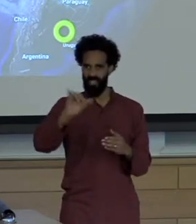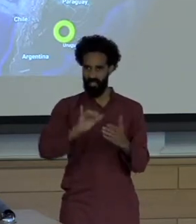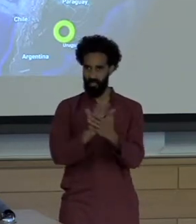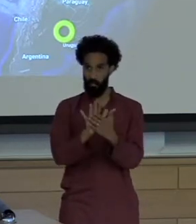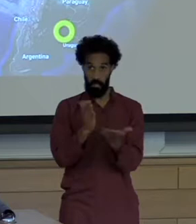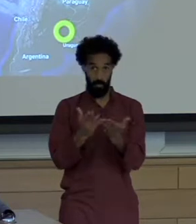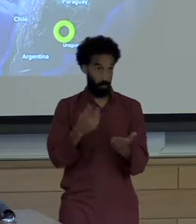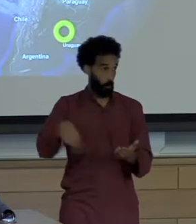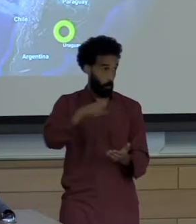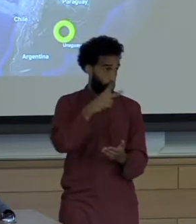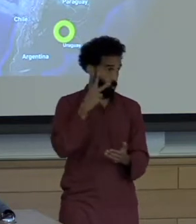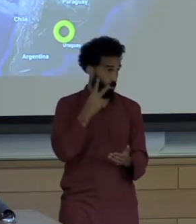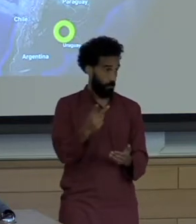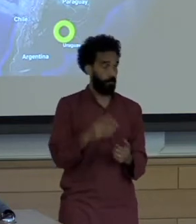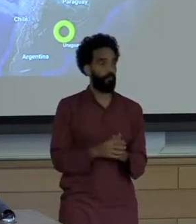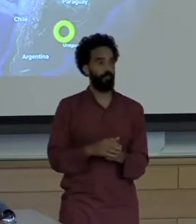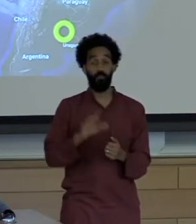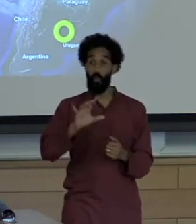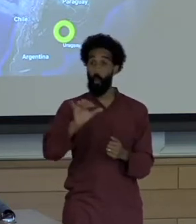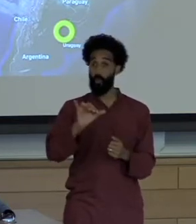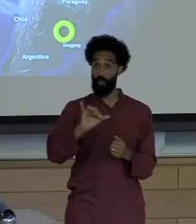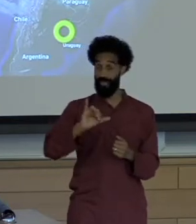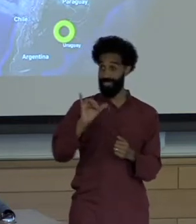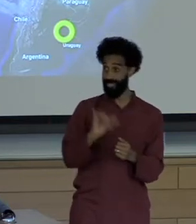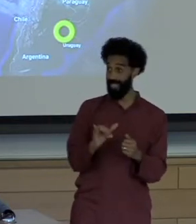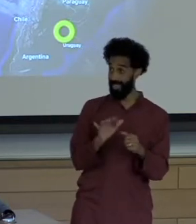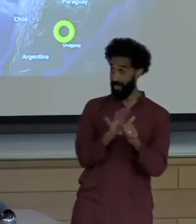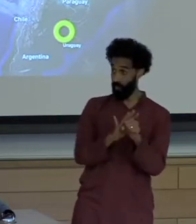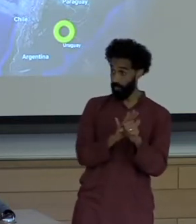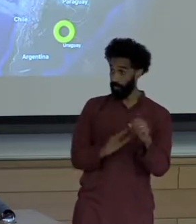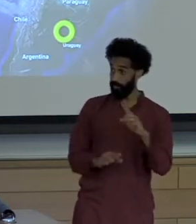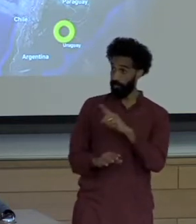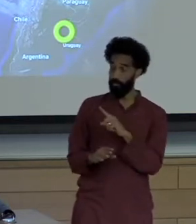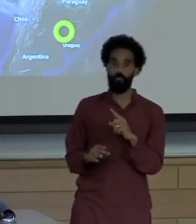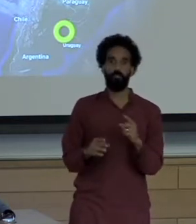We looked at brazilian news Reporting about the construction of belo monte